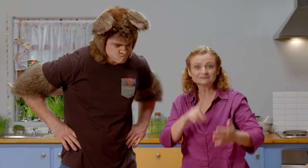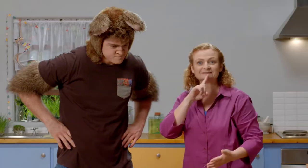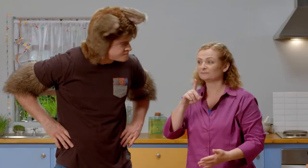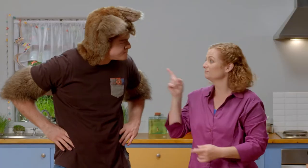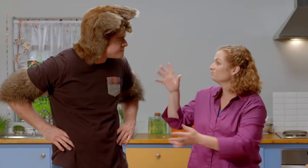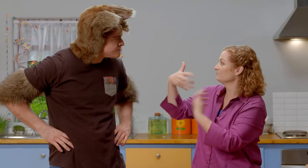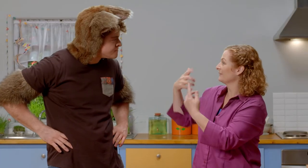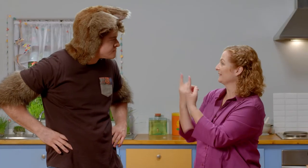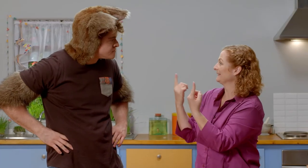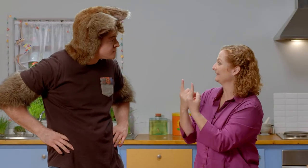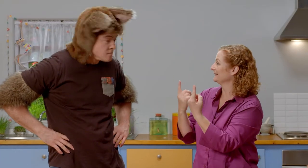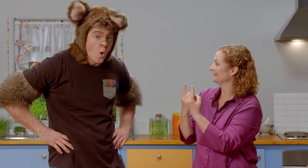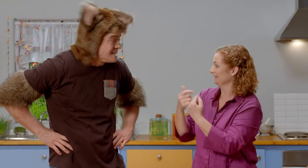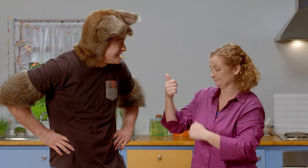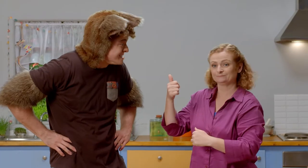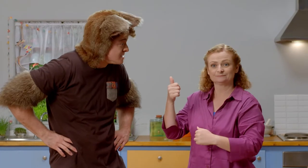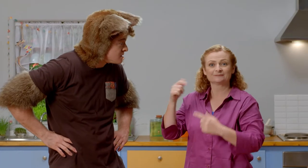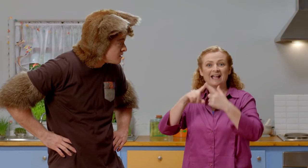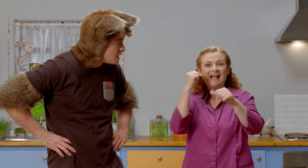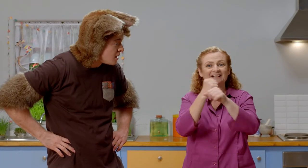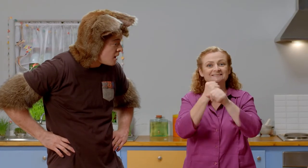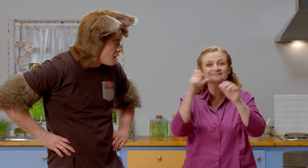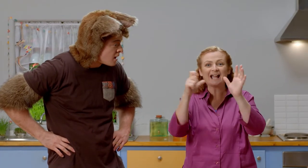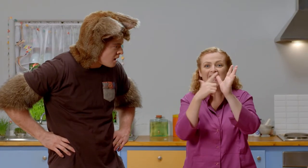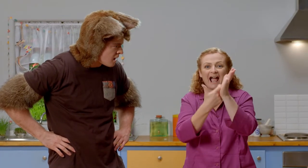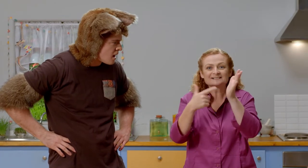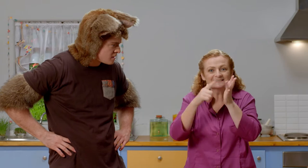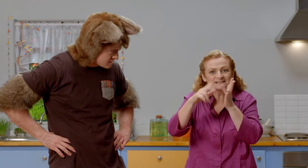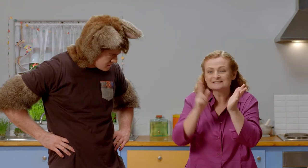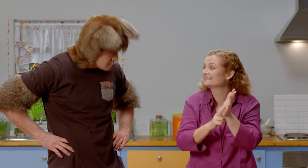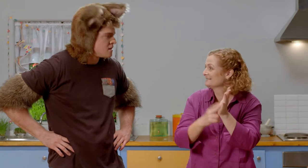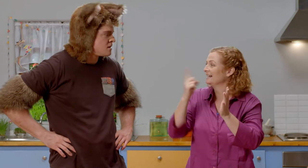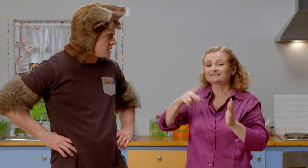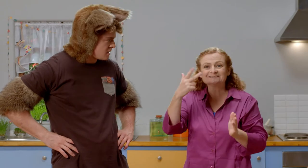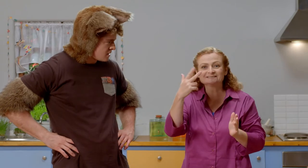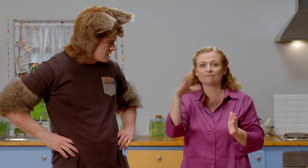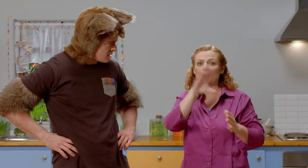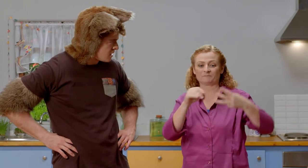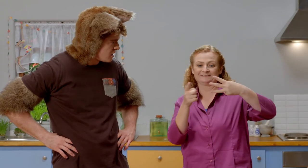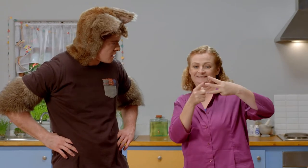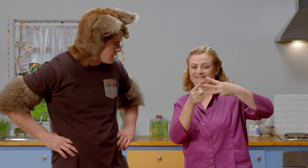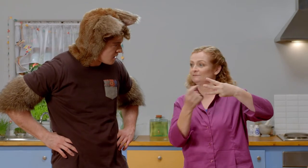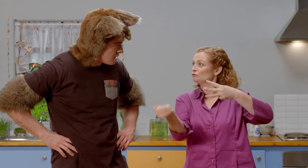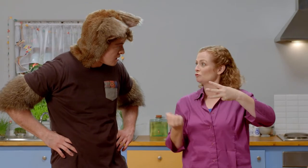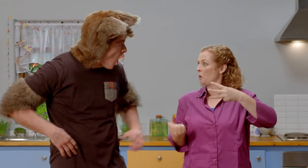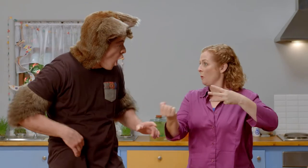The instructions say we need to get a few things first. Can you please get an egg carton and some scissors, Possum?